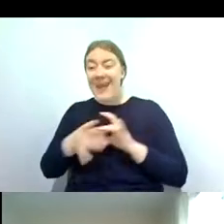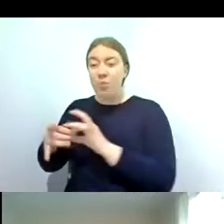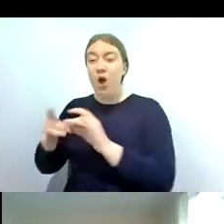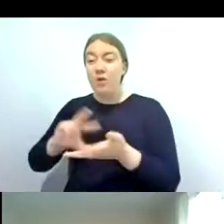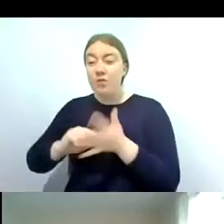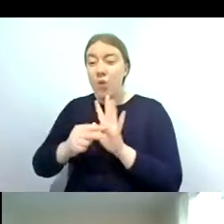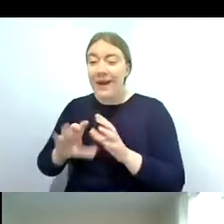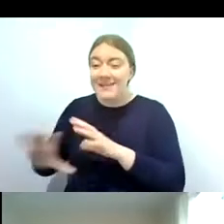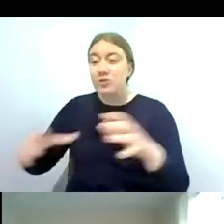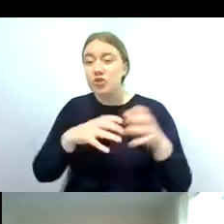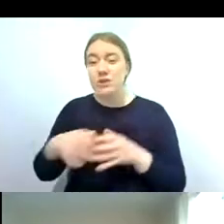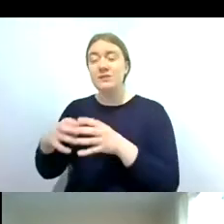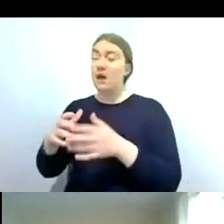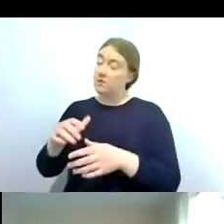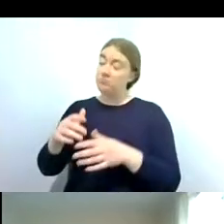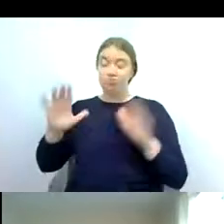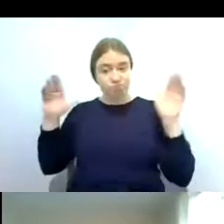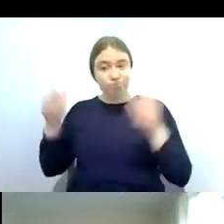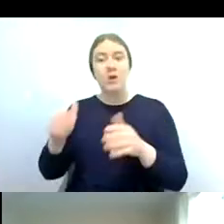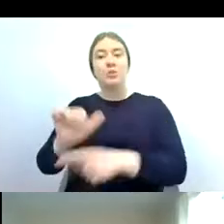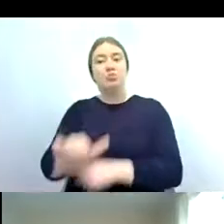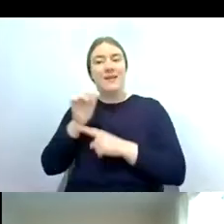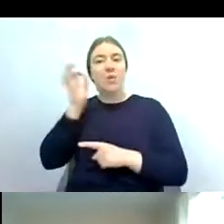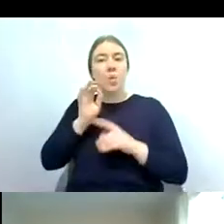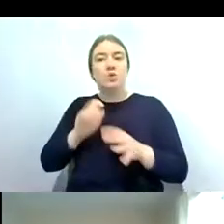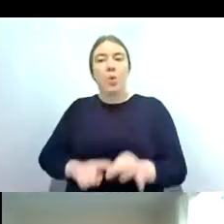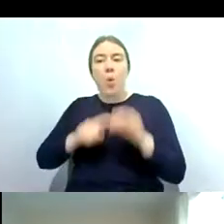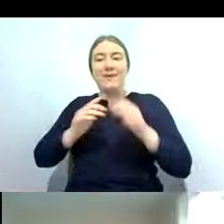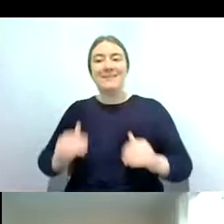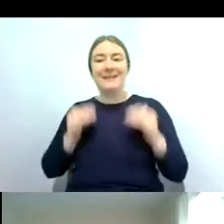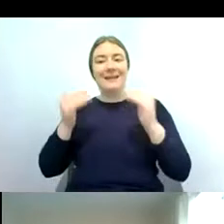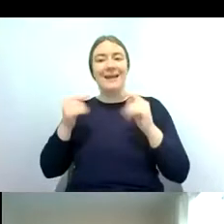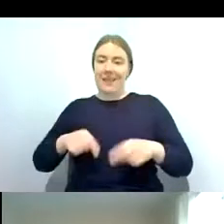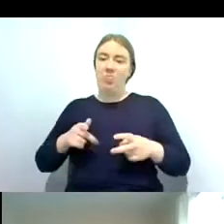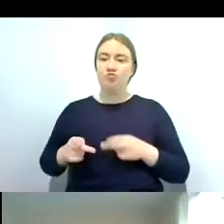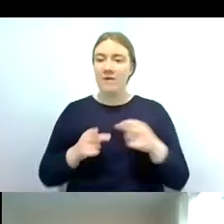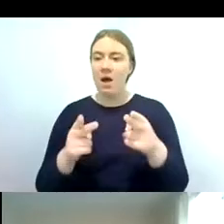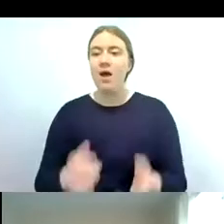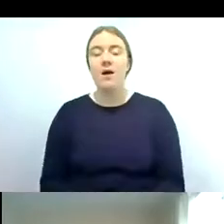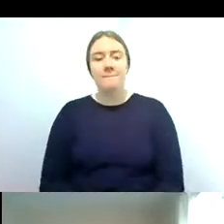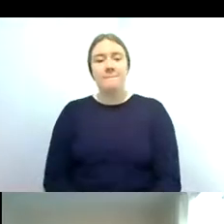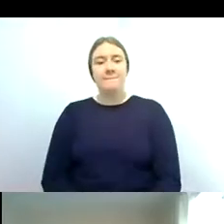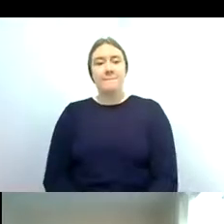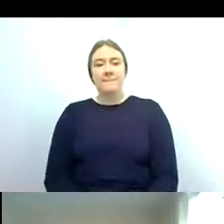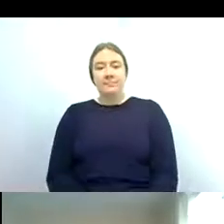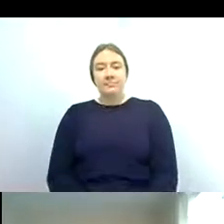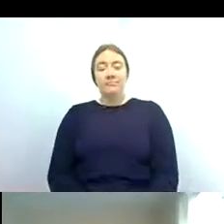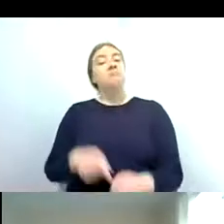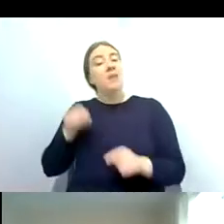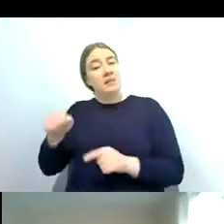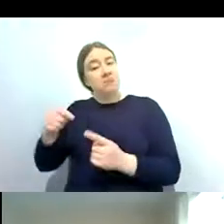to protect our water quality in our rivers and within doing this we also further our